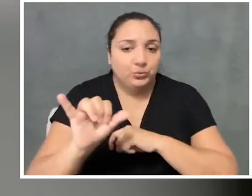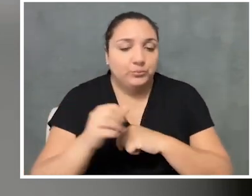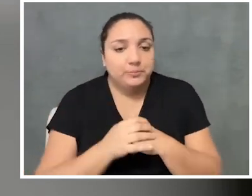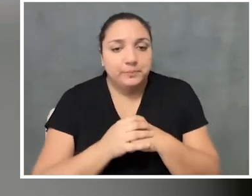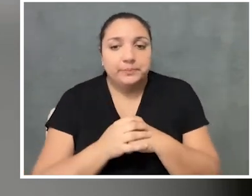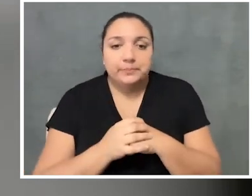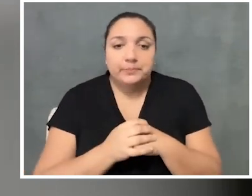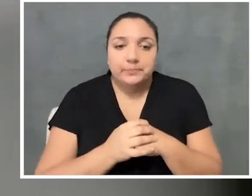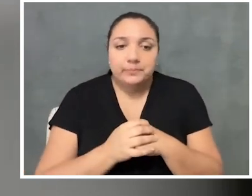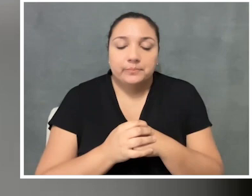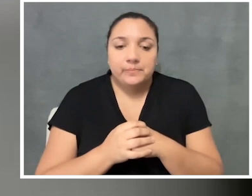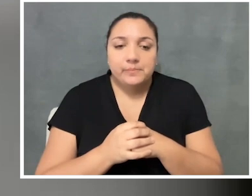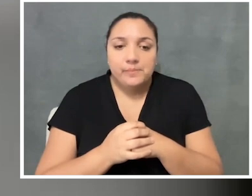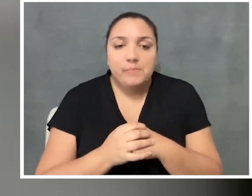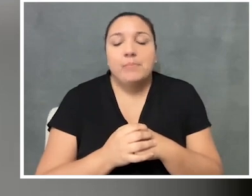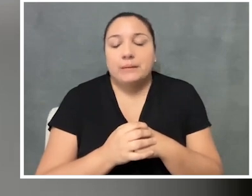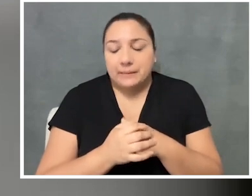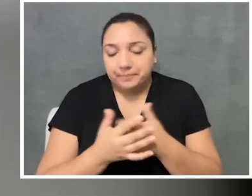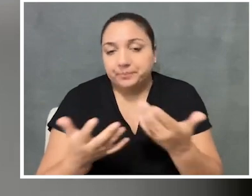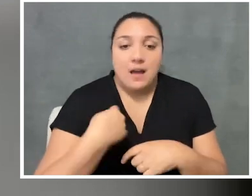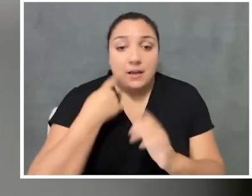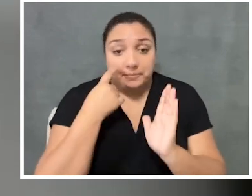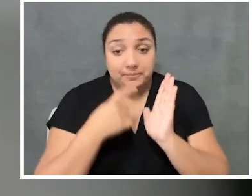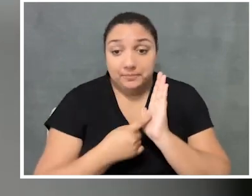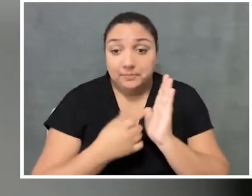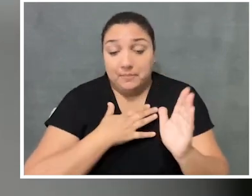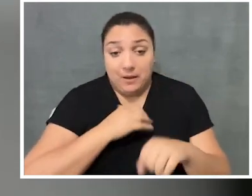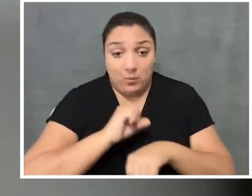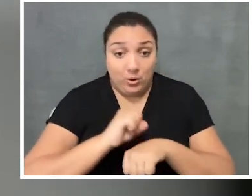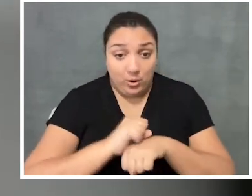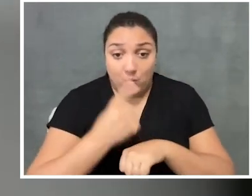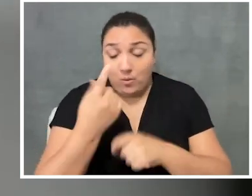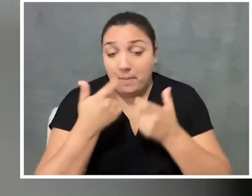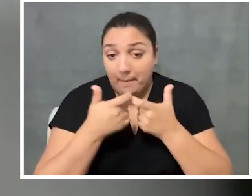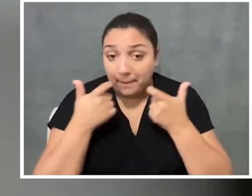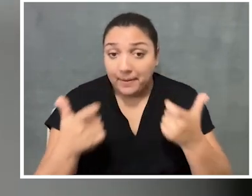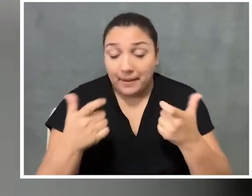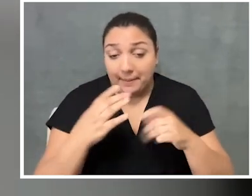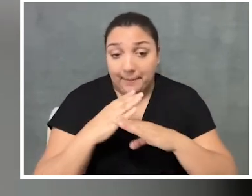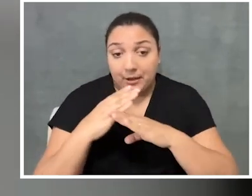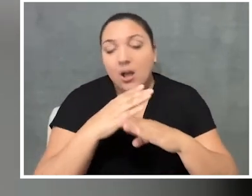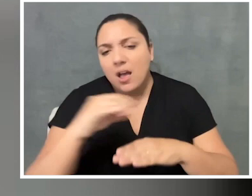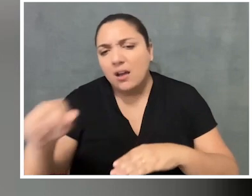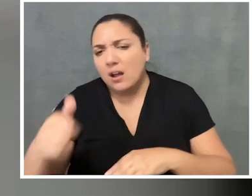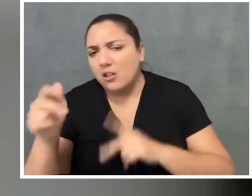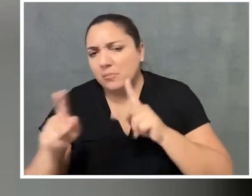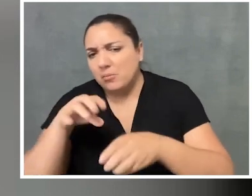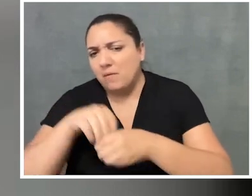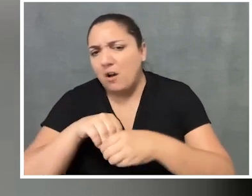But yeah, I find that in my work, one of the biggest barriers, and, you know, other folks